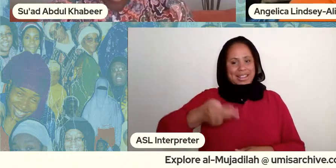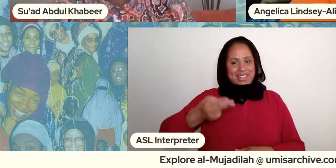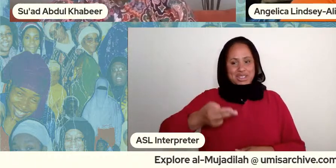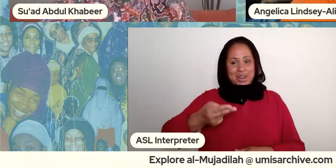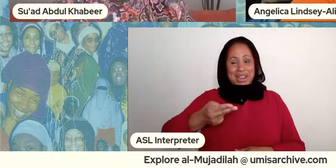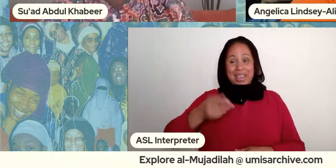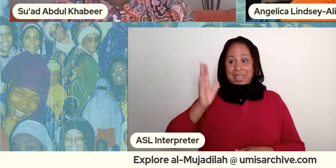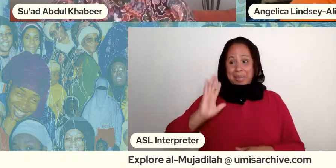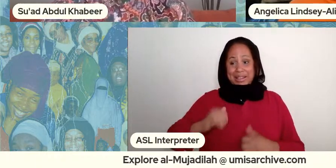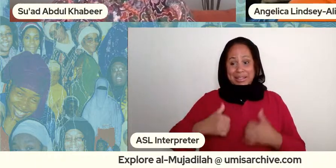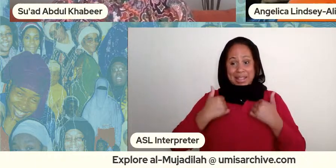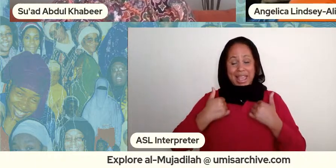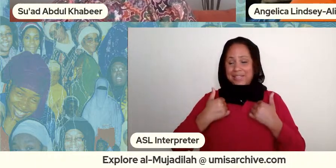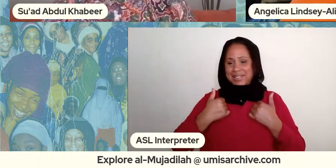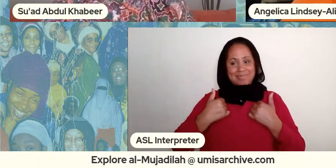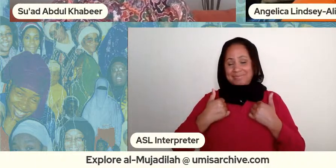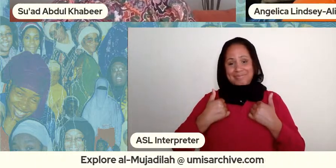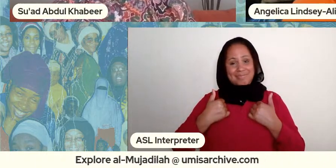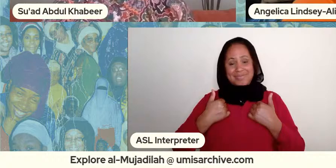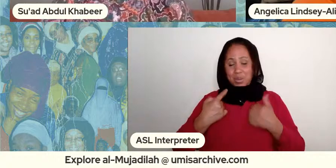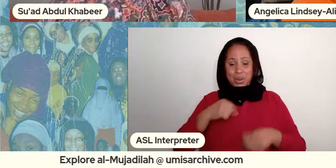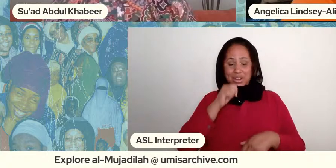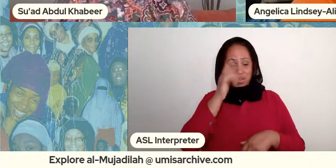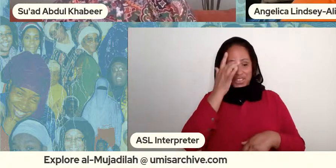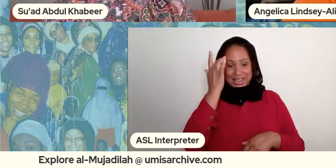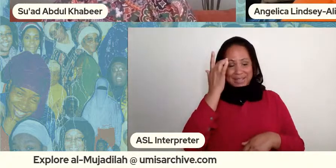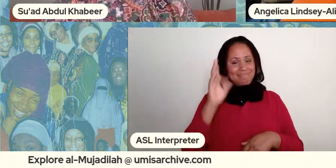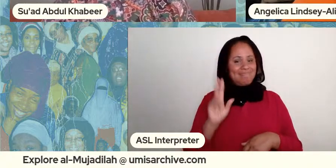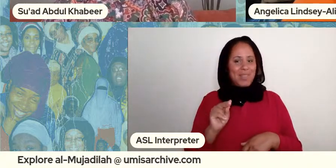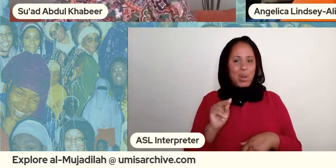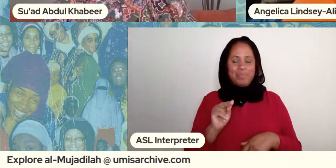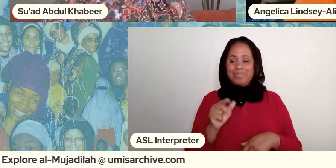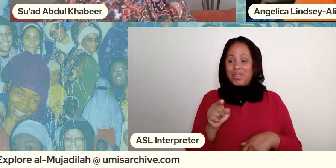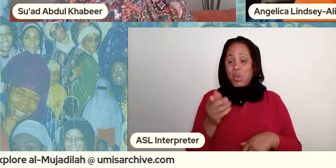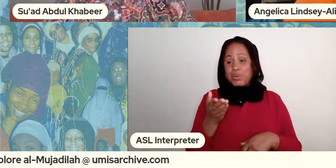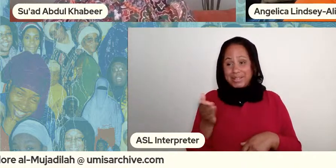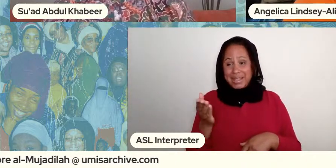a lot of people think like i'm muslim now no those things are they they are a part